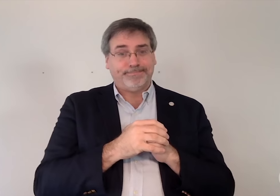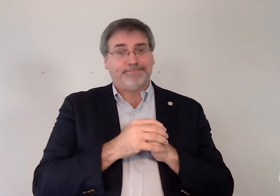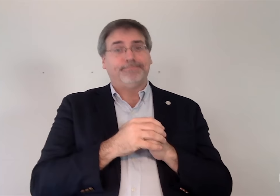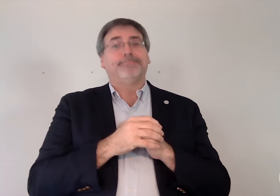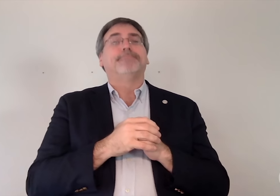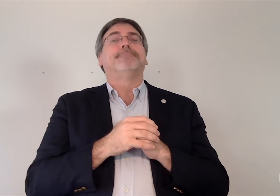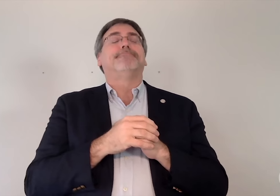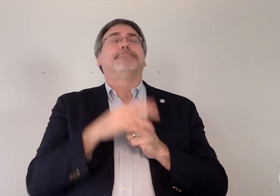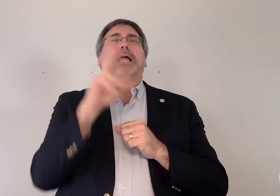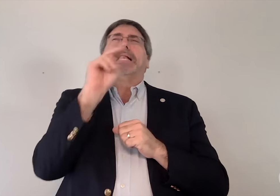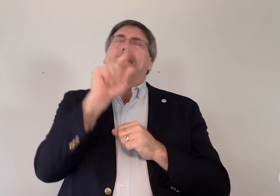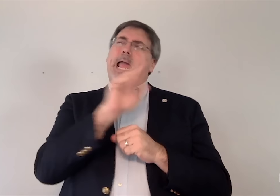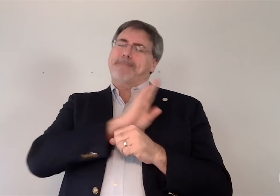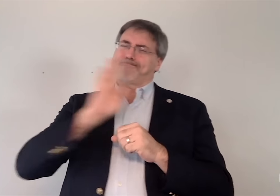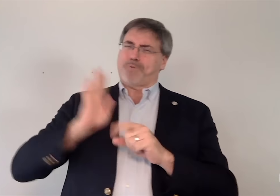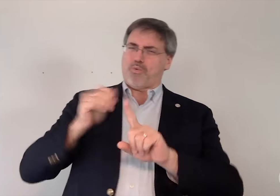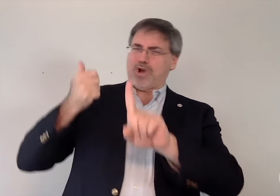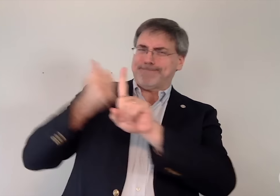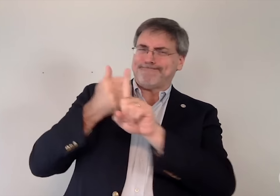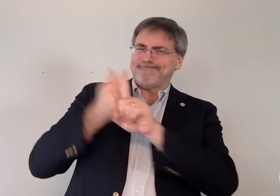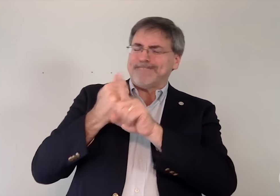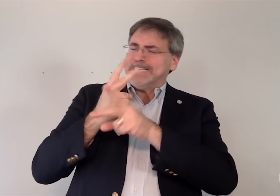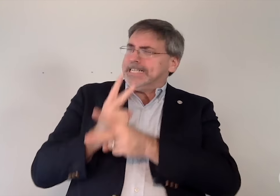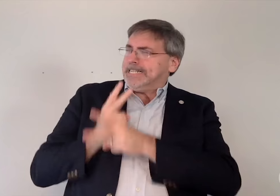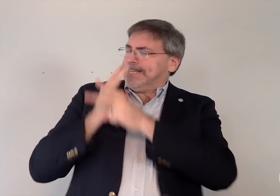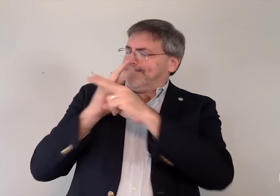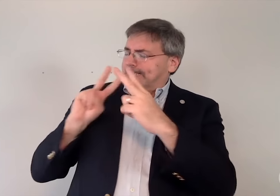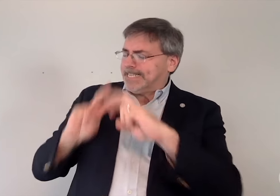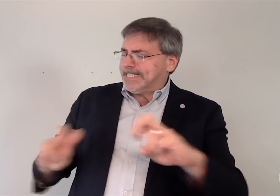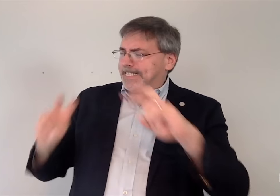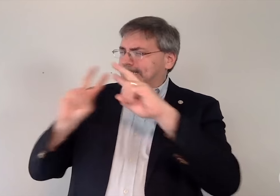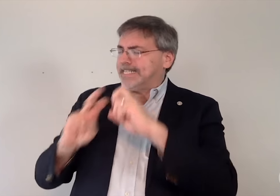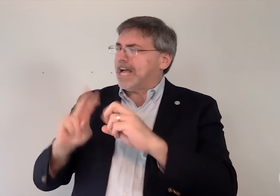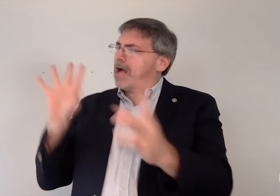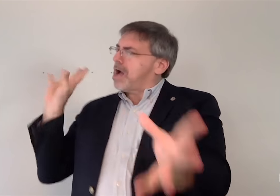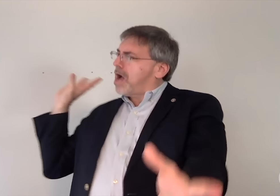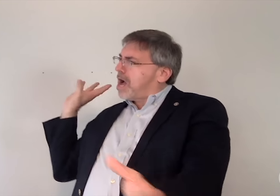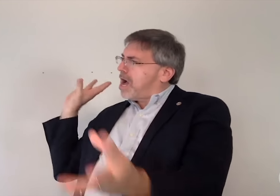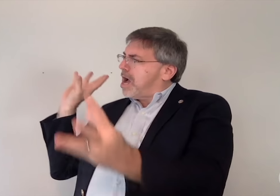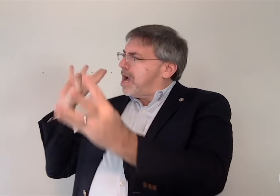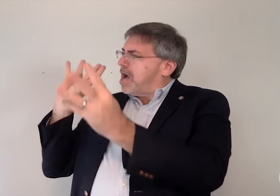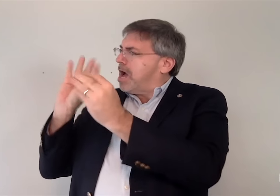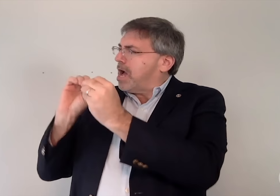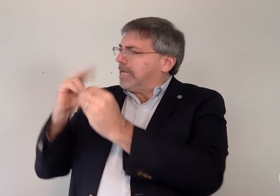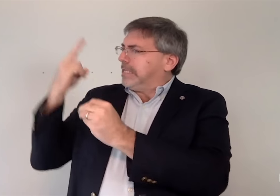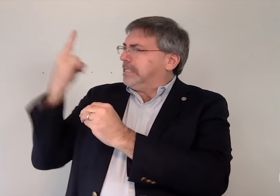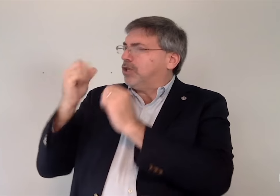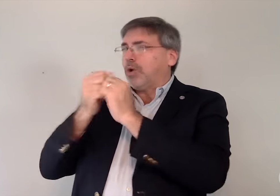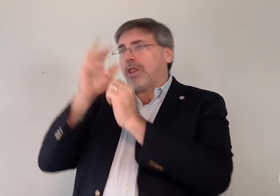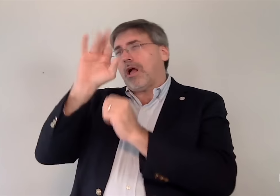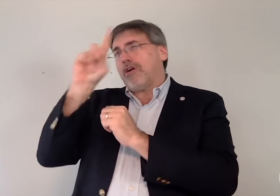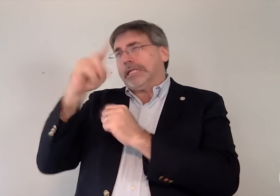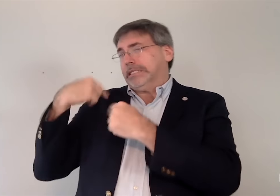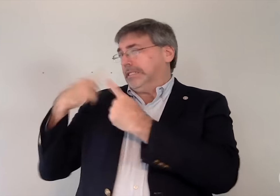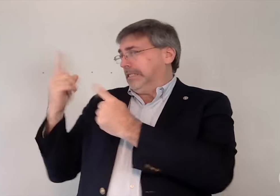The NAD Board carefully examined its historical relationship with RID, starting with the organization’s